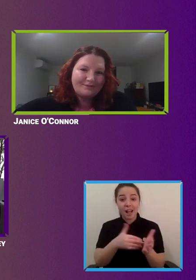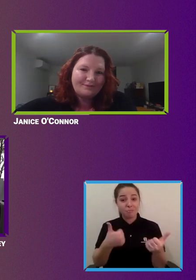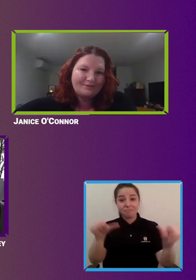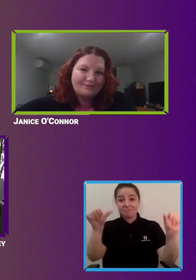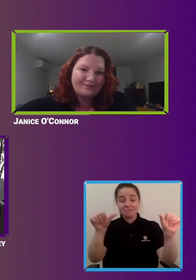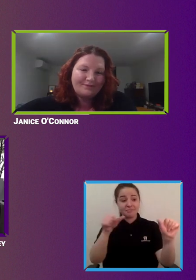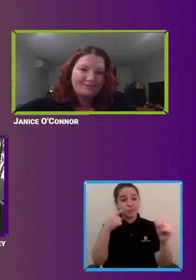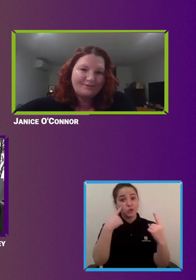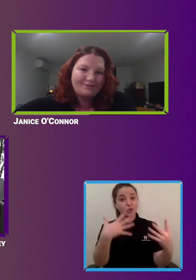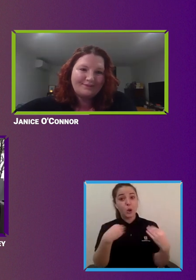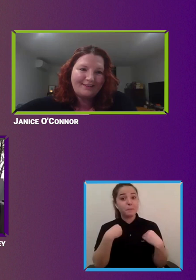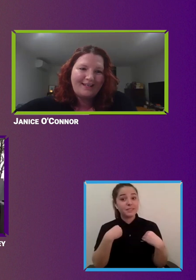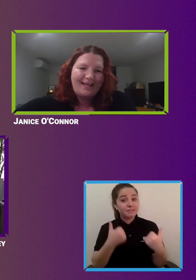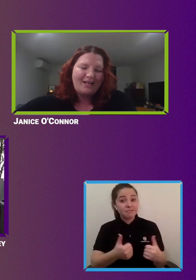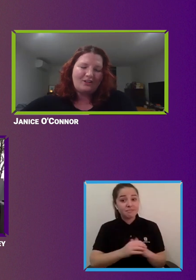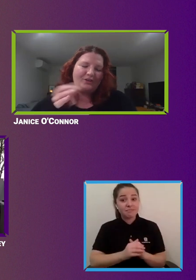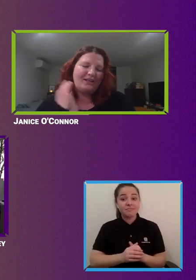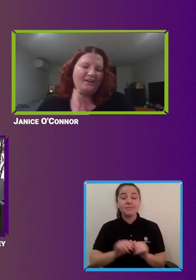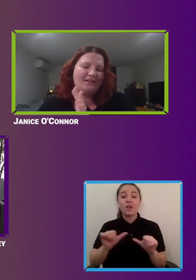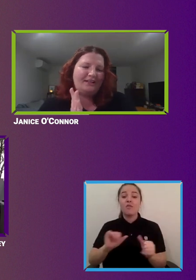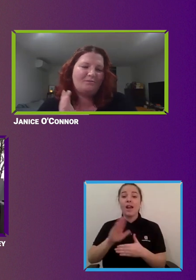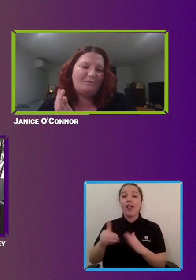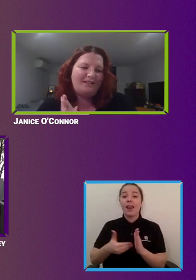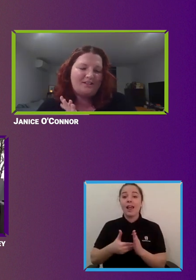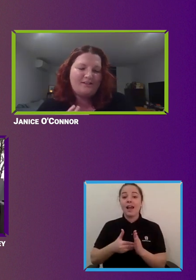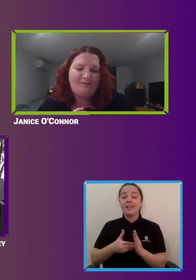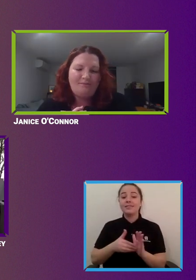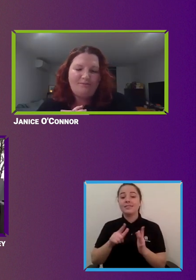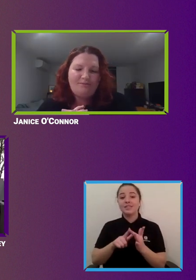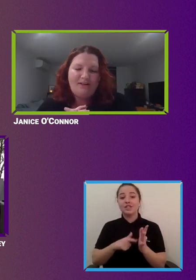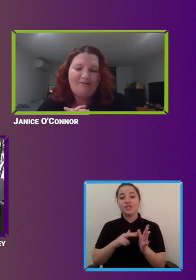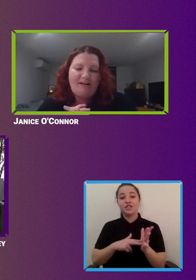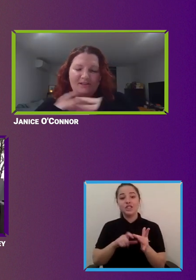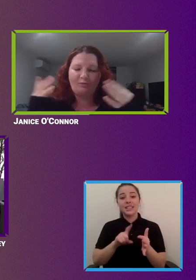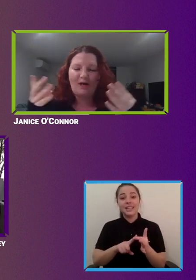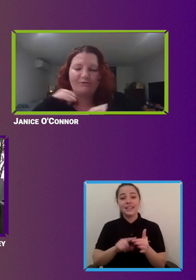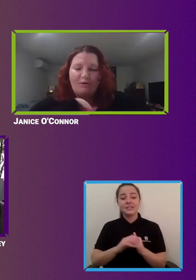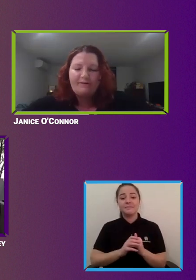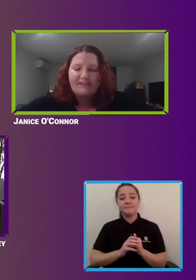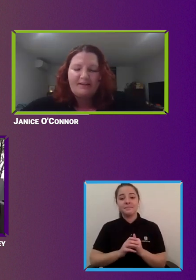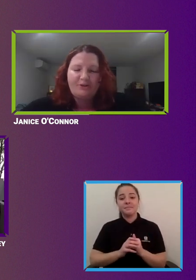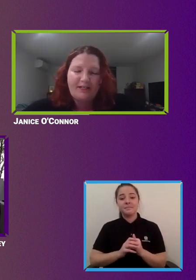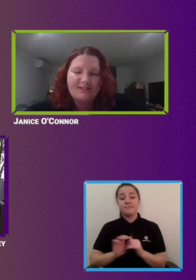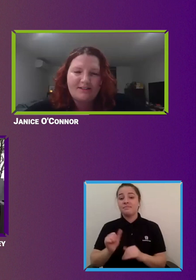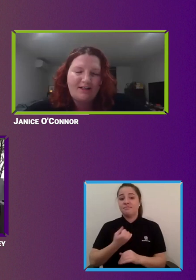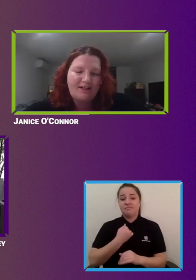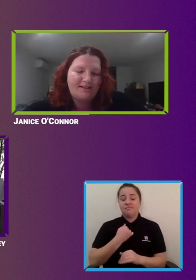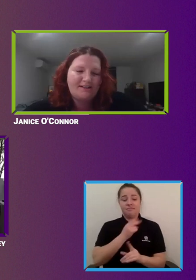And last but not least Janice. Look I think mine just reiterates kind of what we've said throughout tonight is